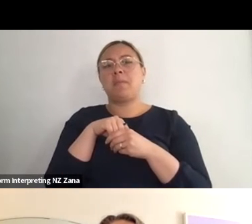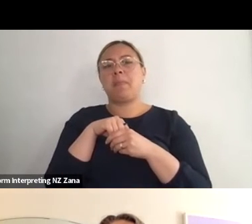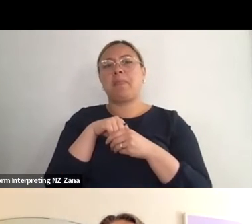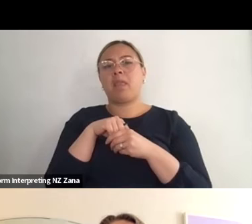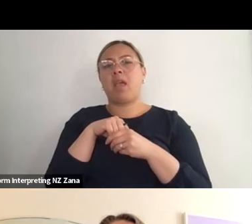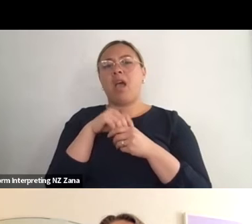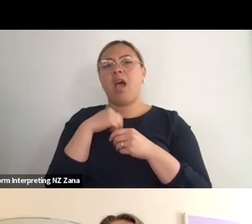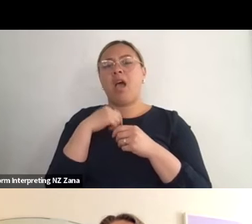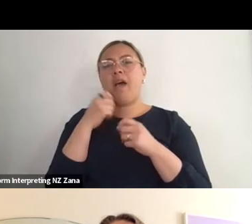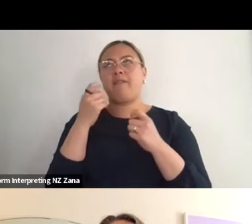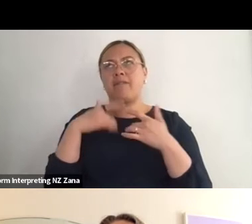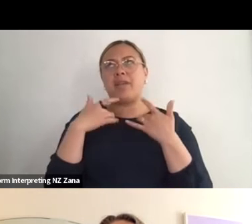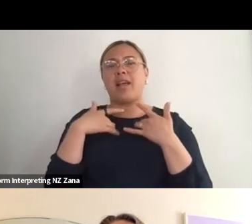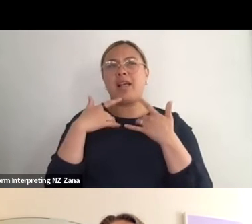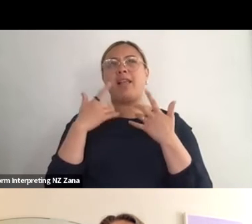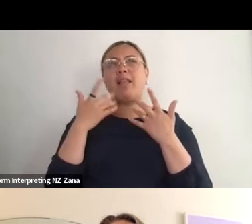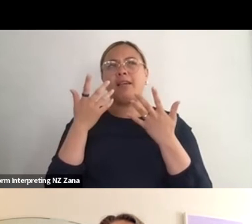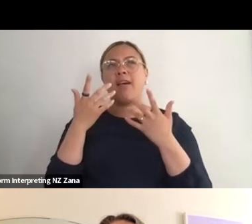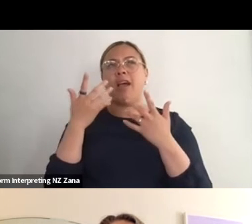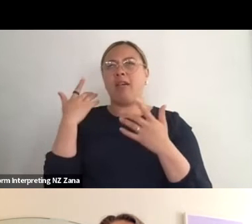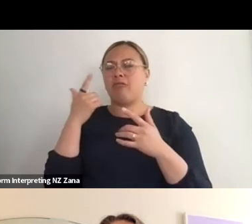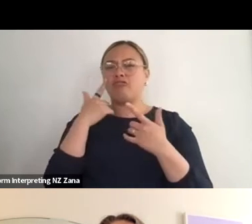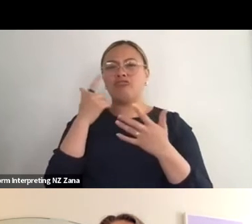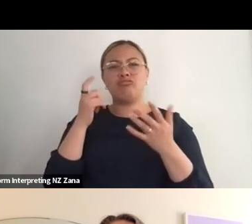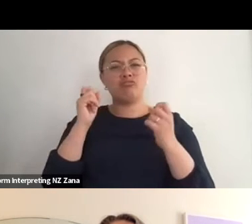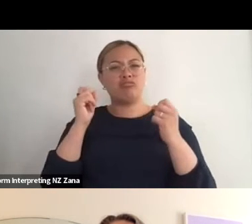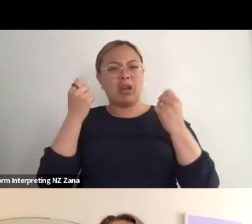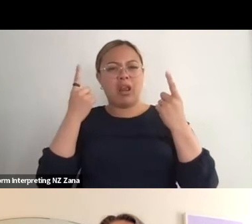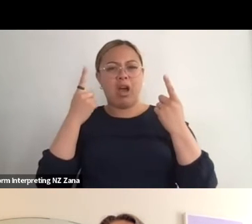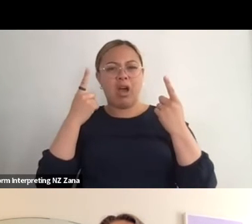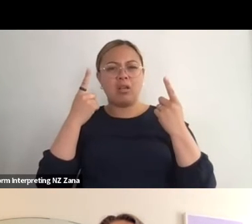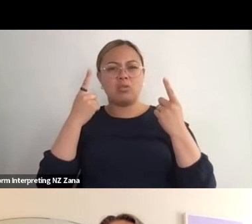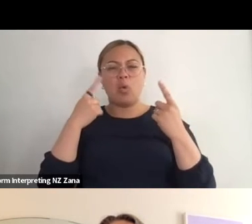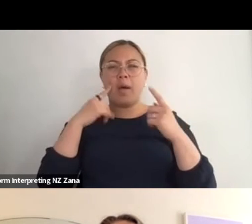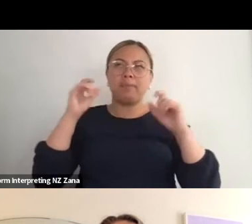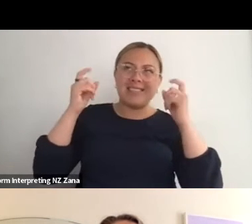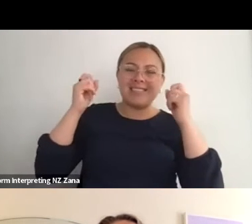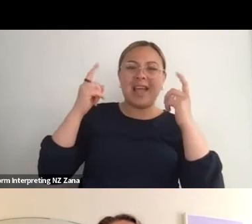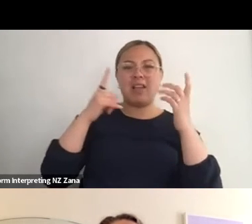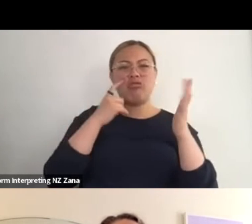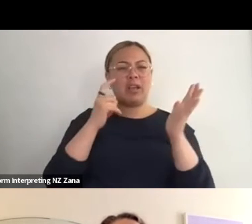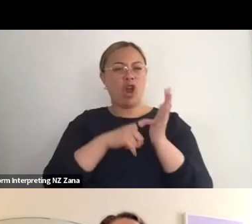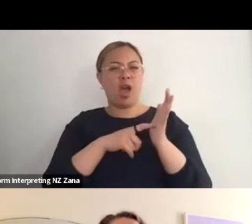Because what I recognized in the last year- What I began to understand is that I am very